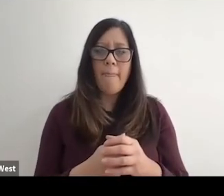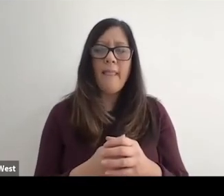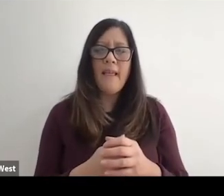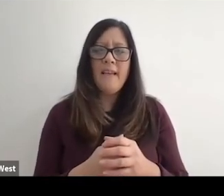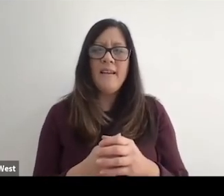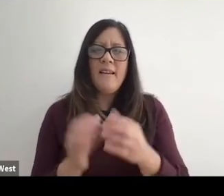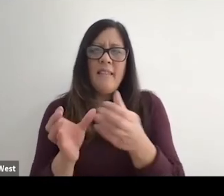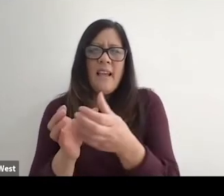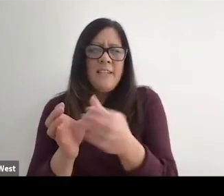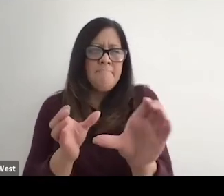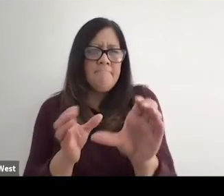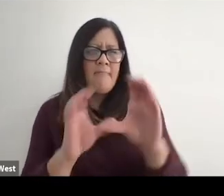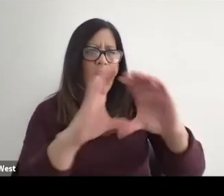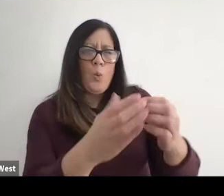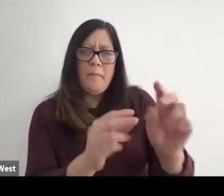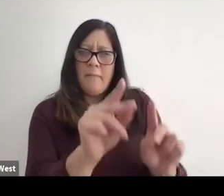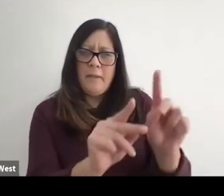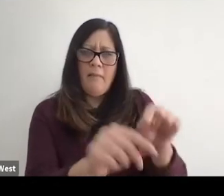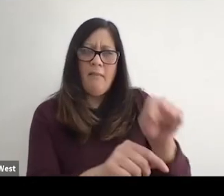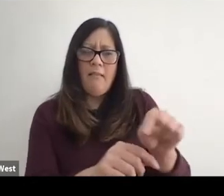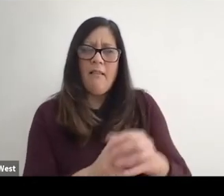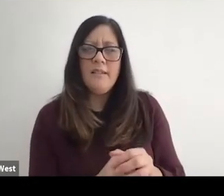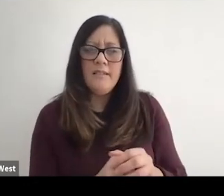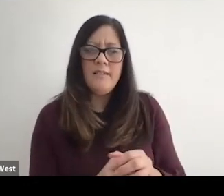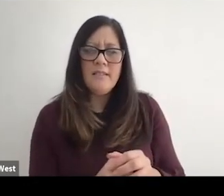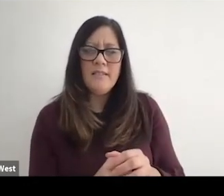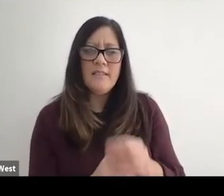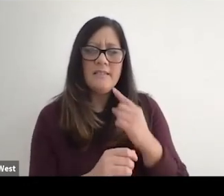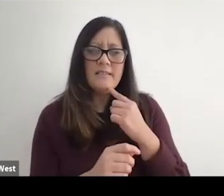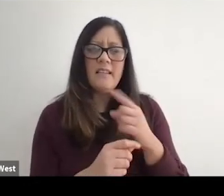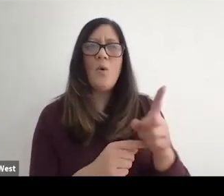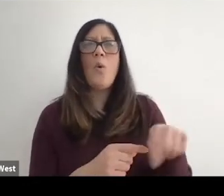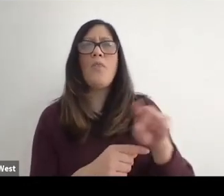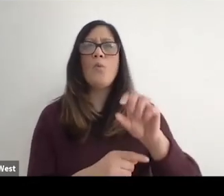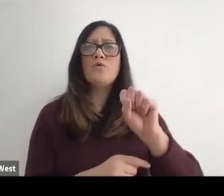kind of segmented out this population. And said all those are